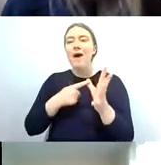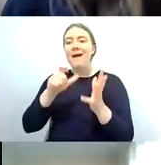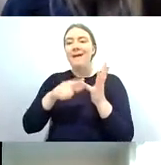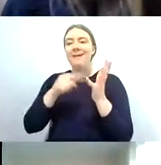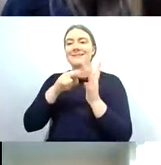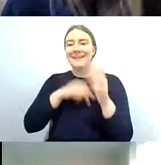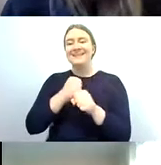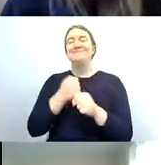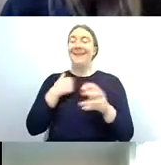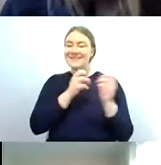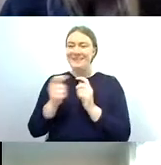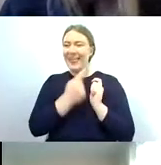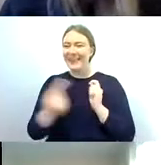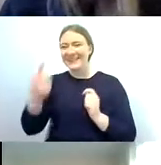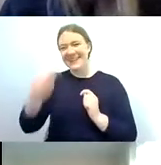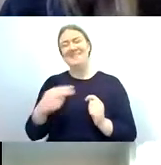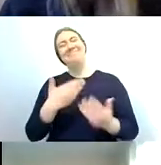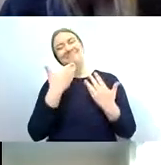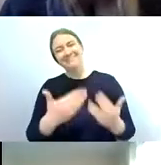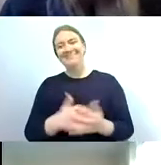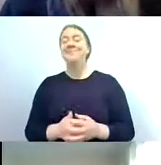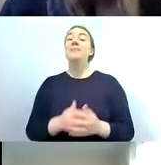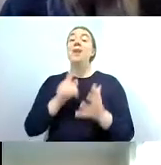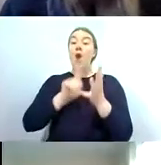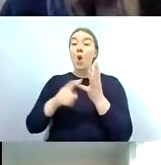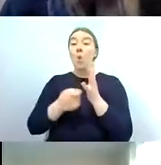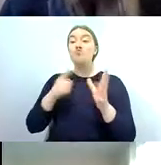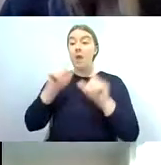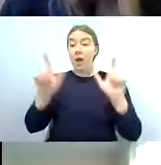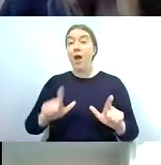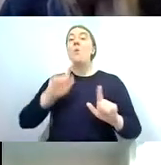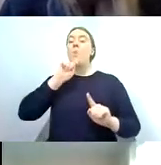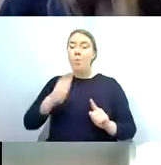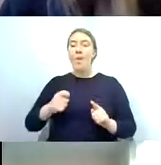out all of those names for us and laura will be present throughout and please be mindful